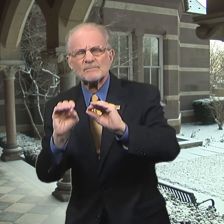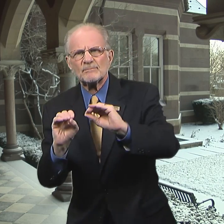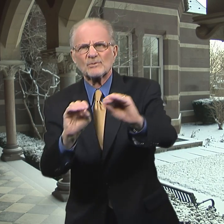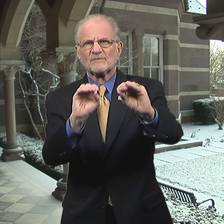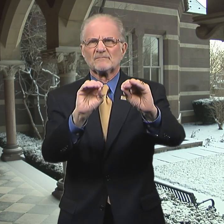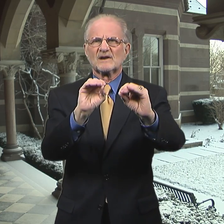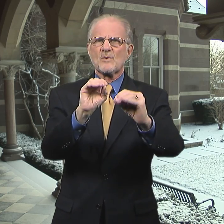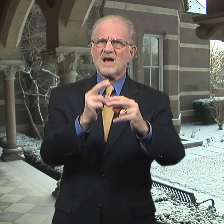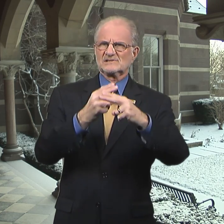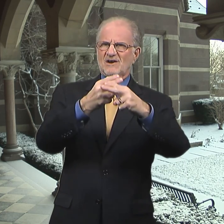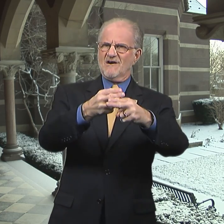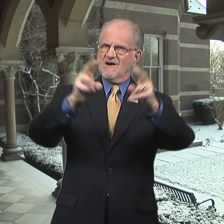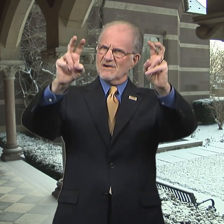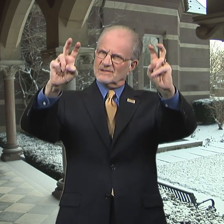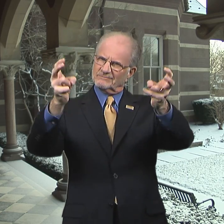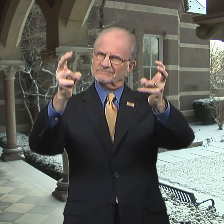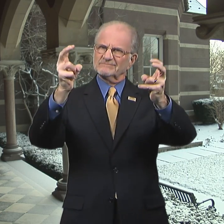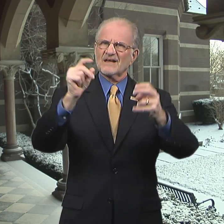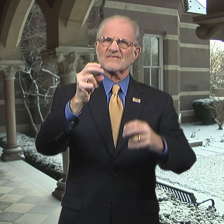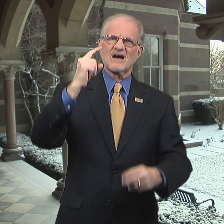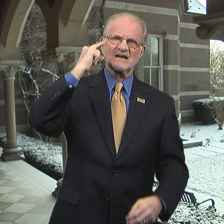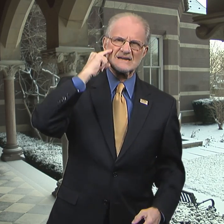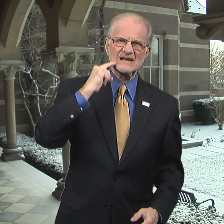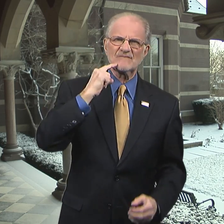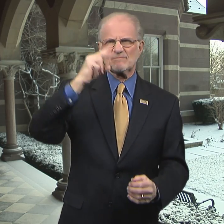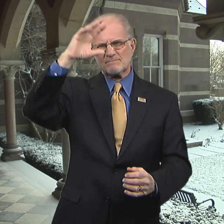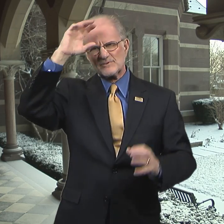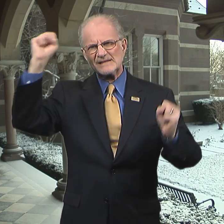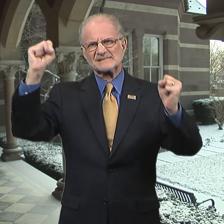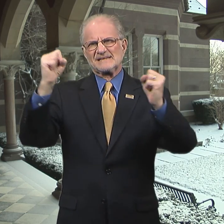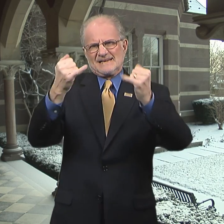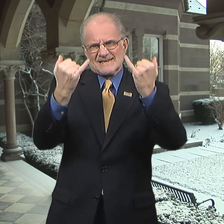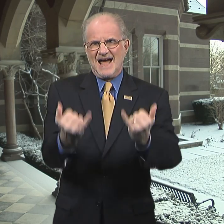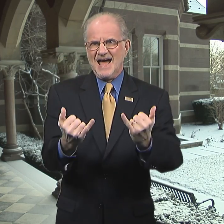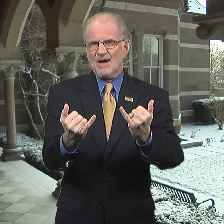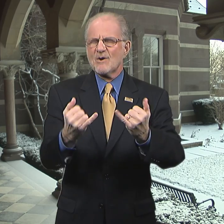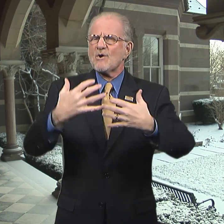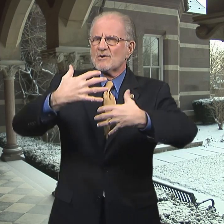This movement was called "Deaf President Now"